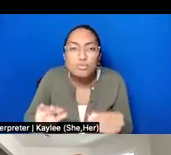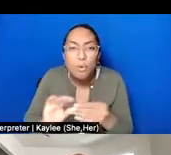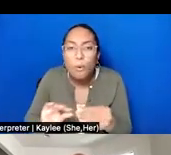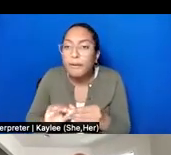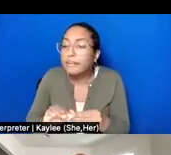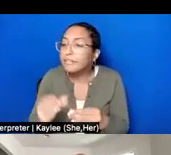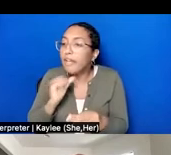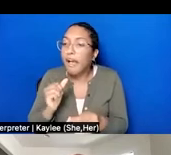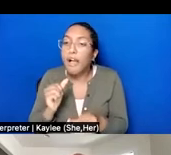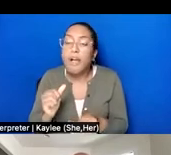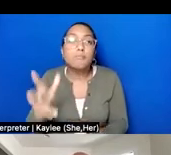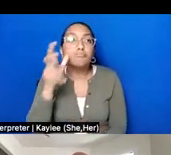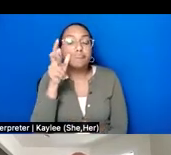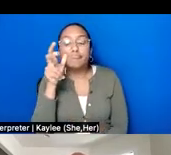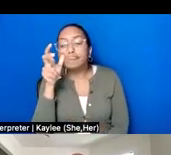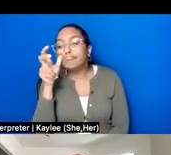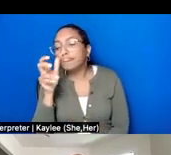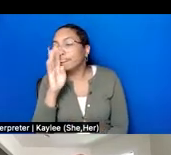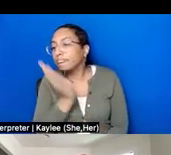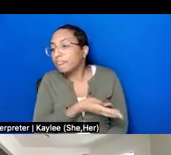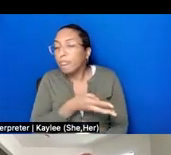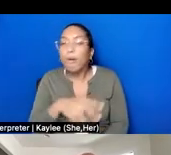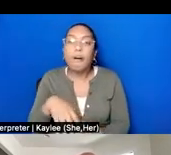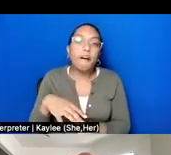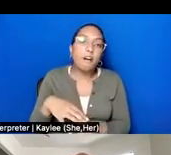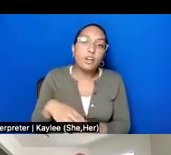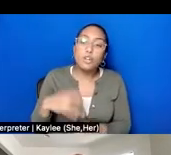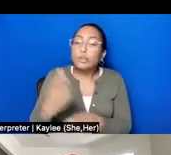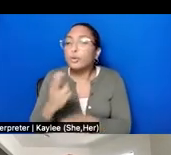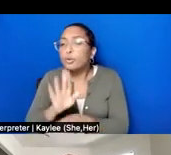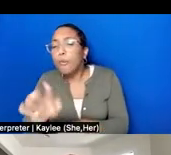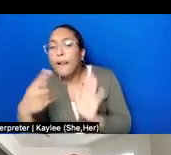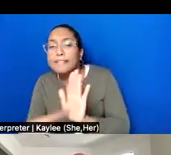box after they have been used for an exhibit, that they are cataloged with a finding aid,